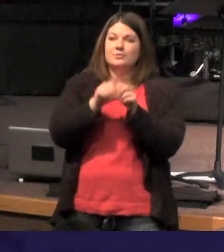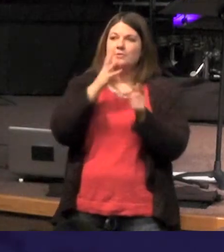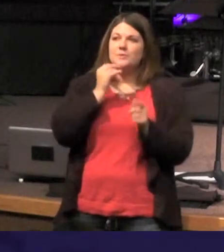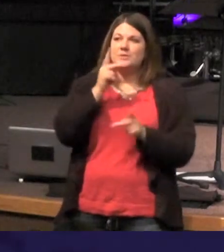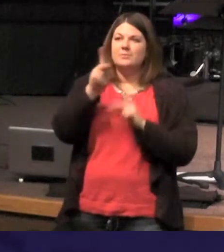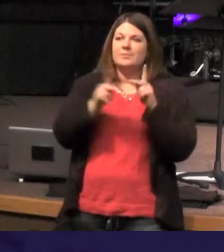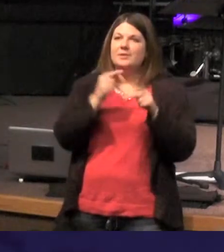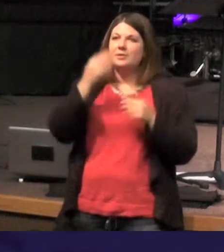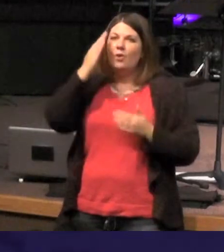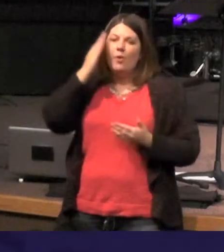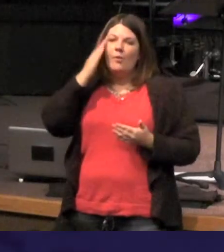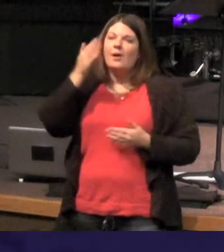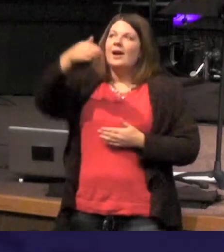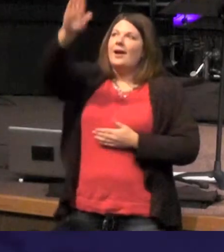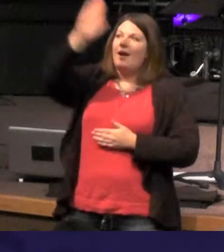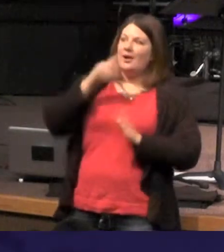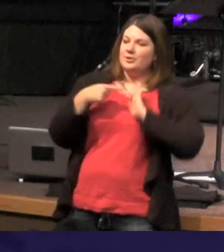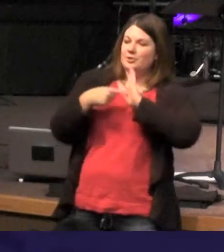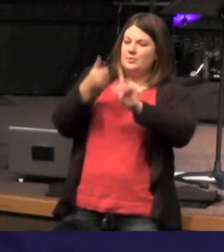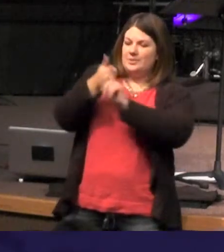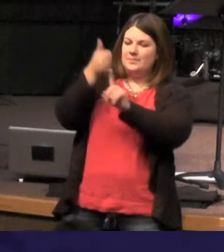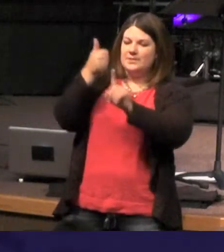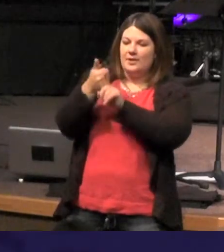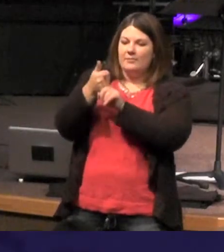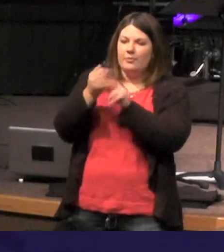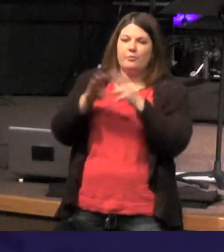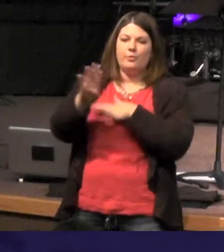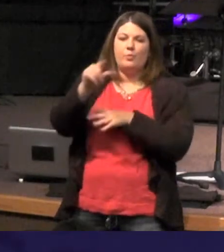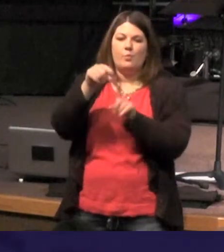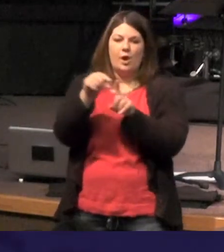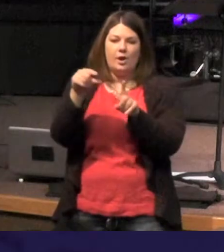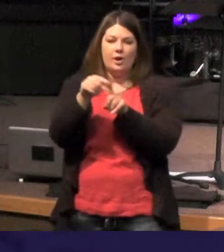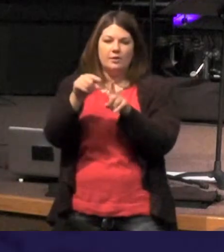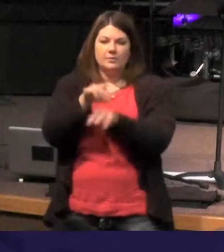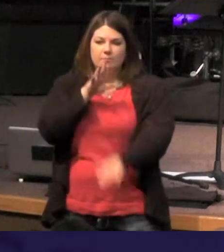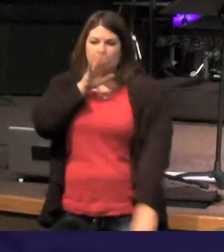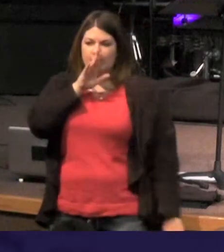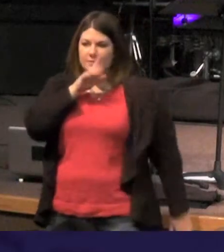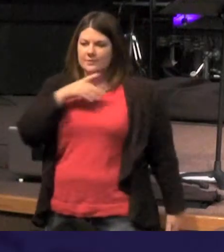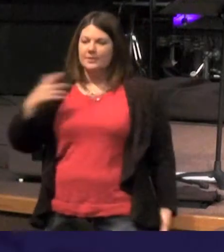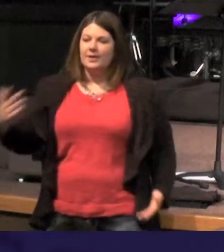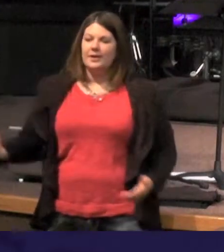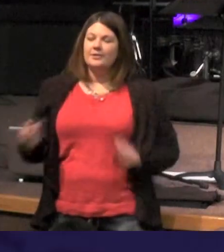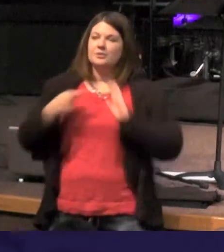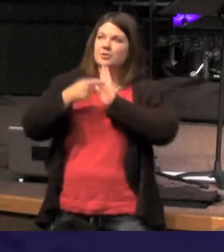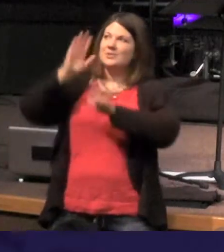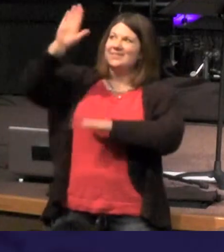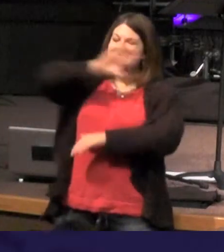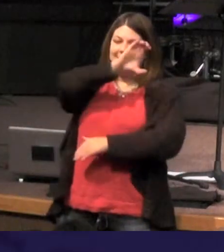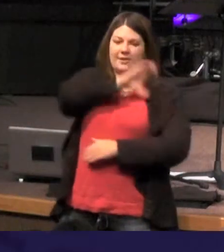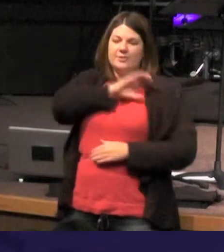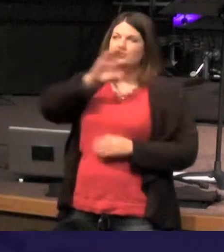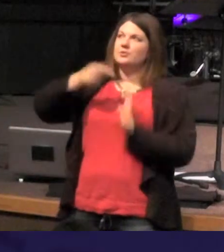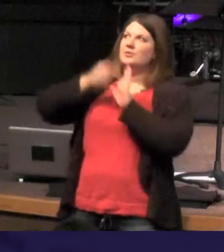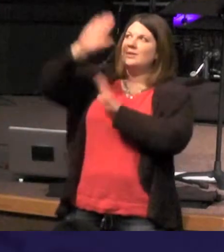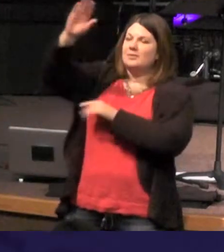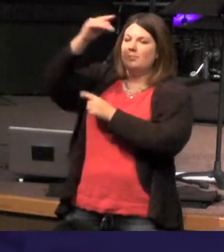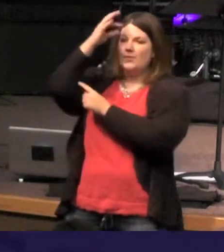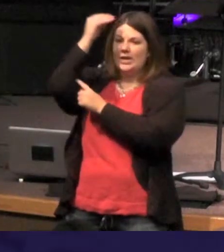his words reveal his inner character his nature in fact the words of God reveal for us the mind of God it so it's important when